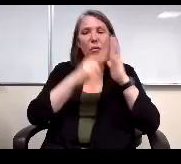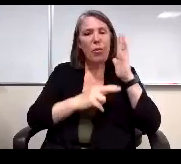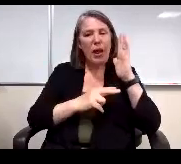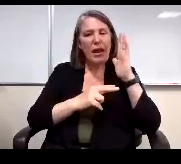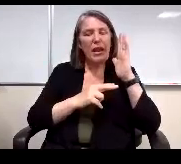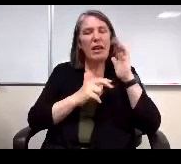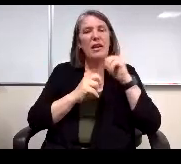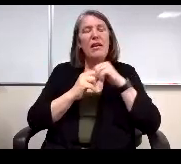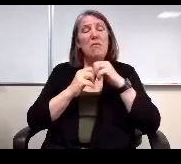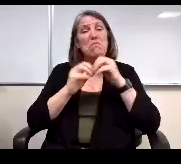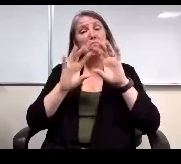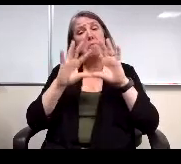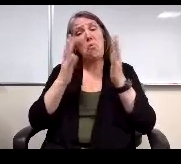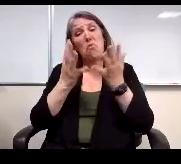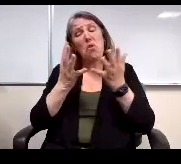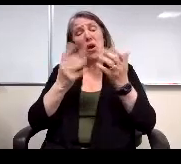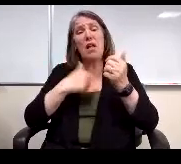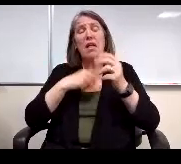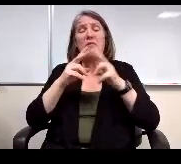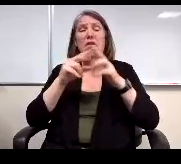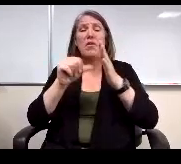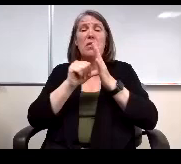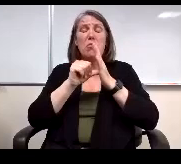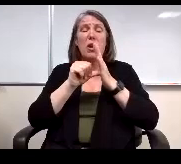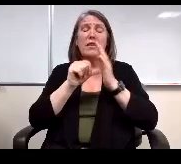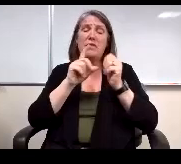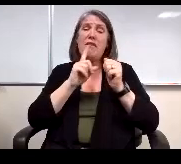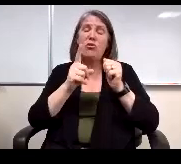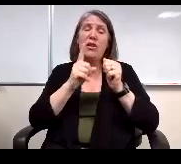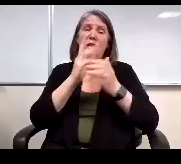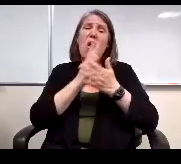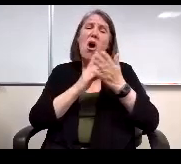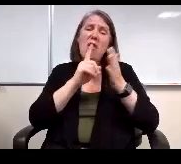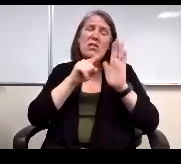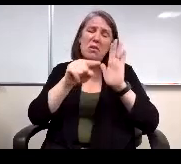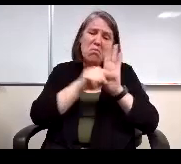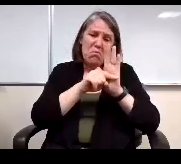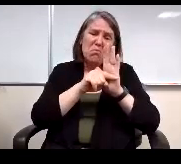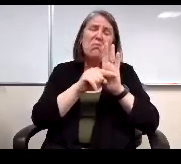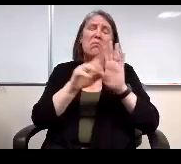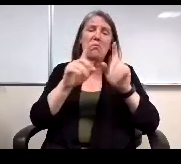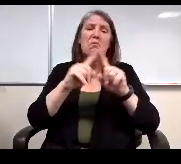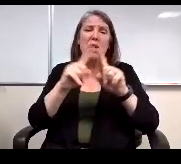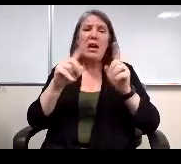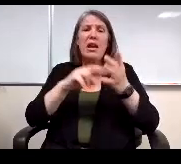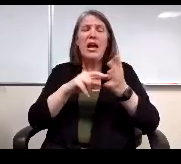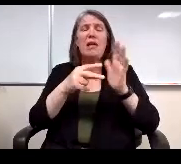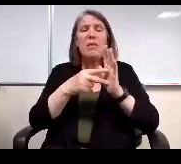Overall I'm very impressed with it. Actually there are some down bits, but I mean there are more